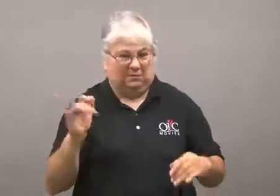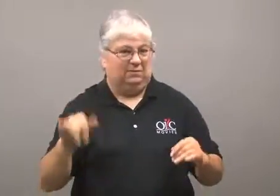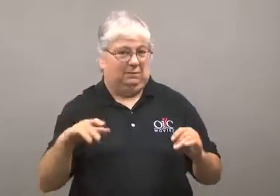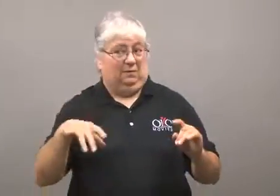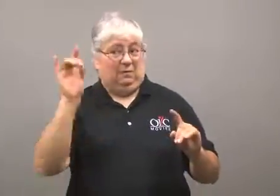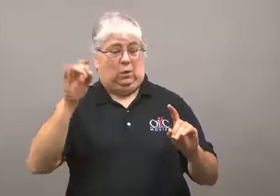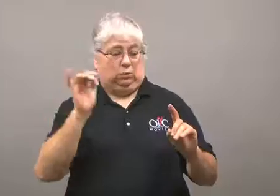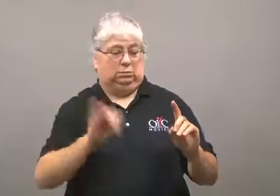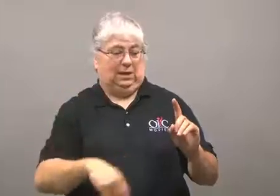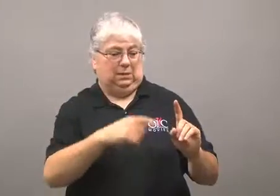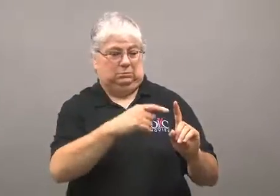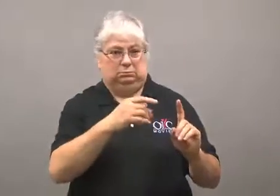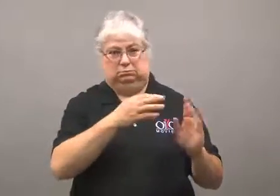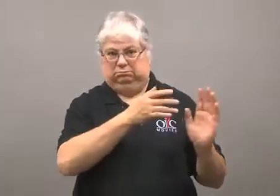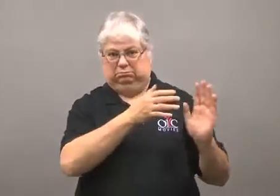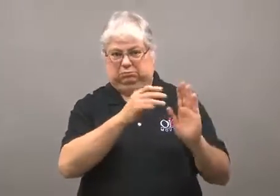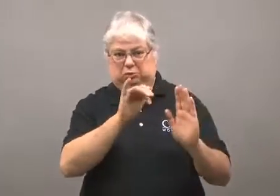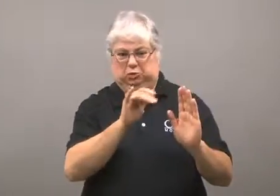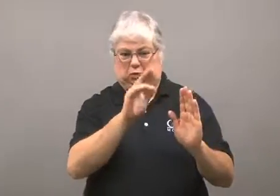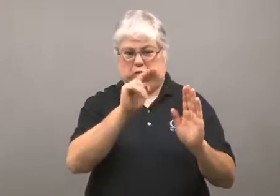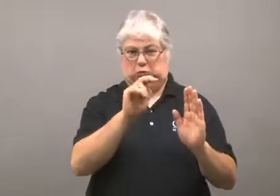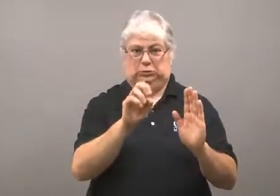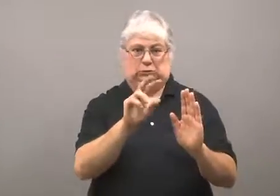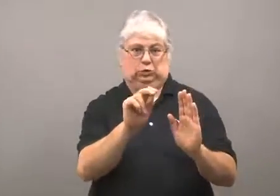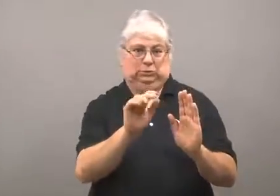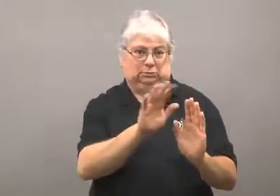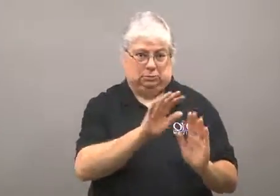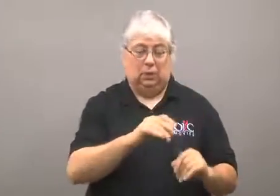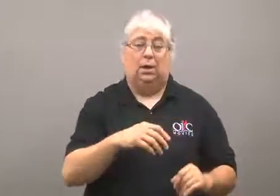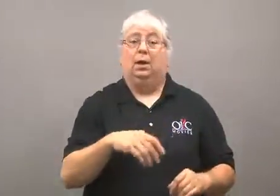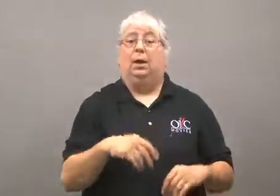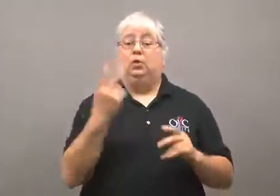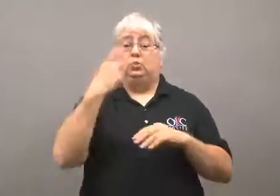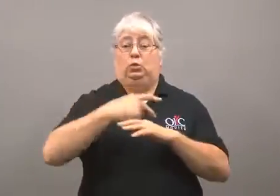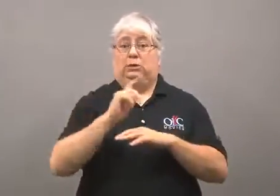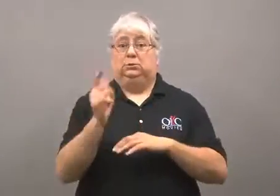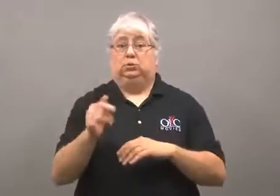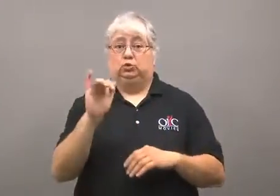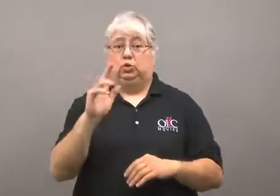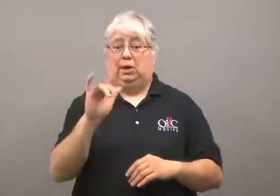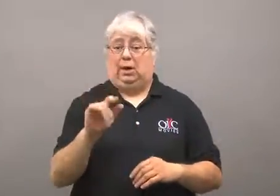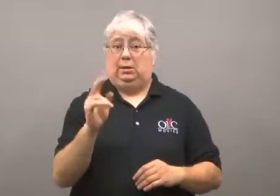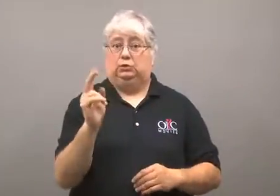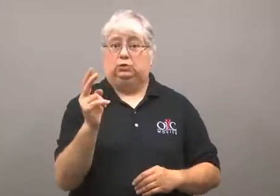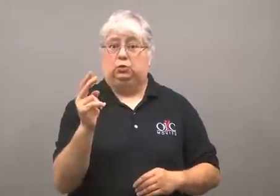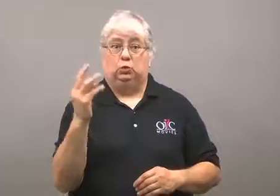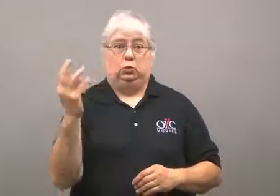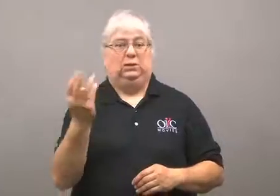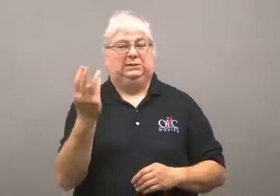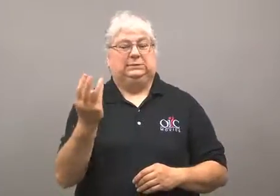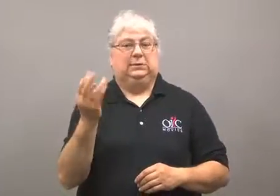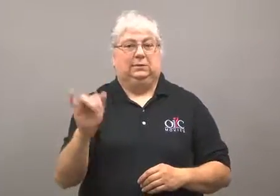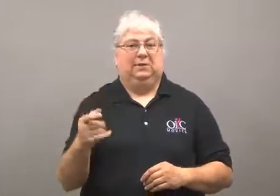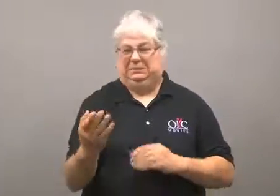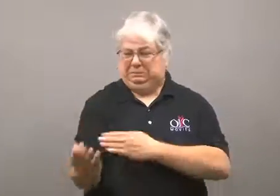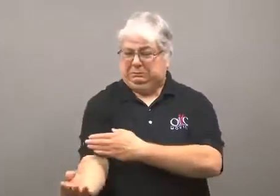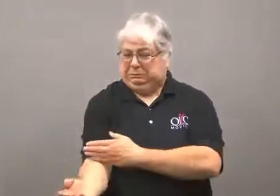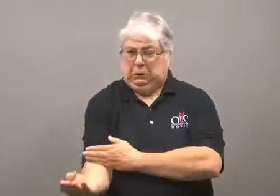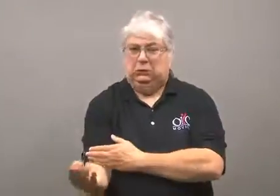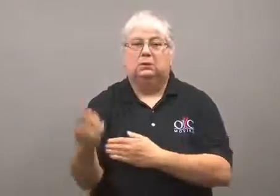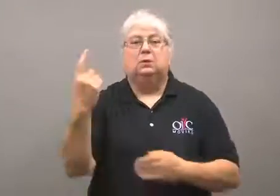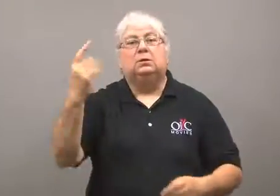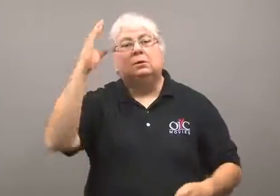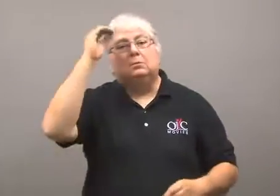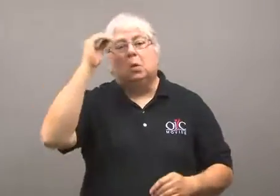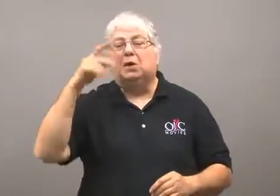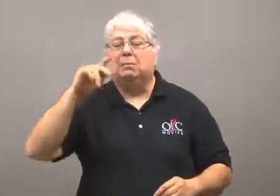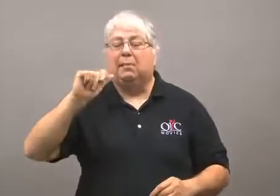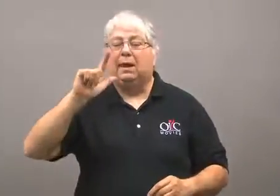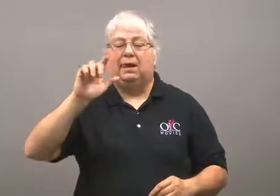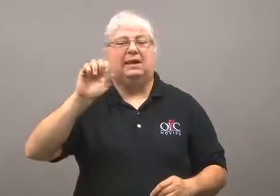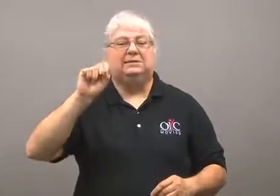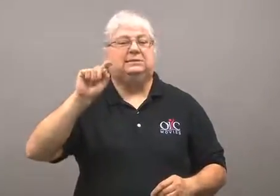They were found on June 30.